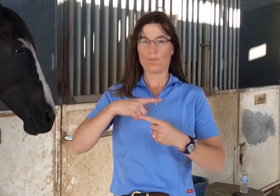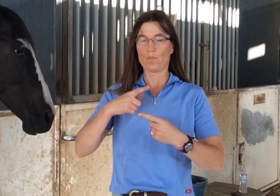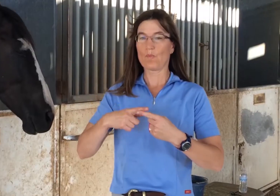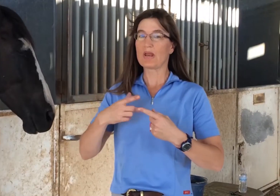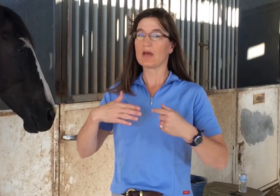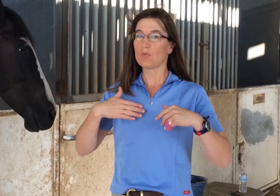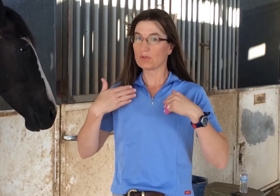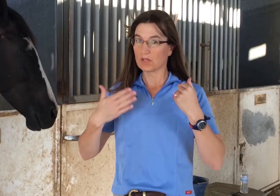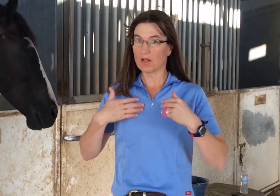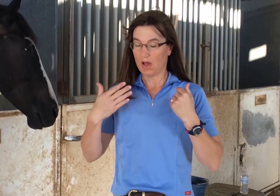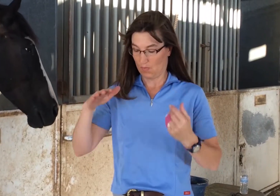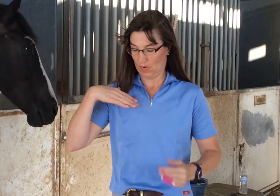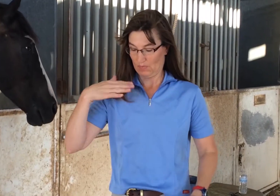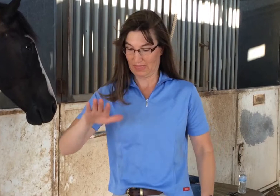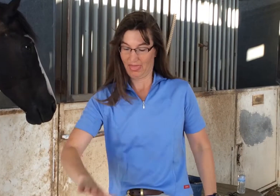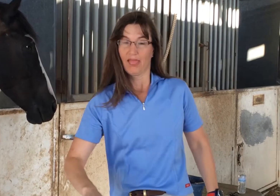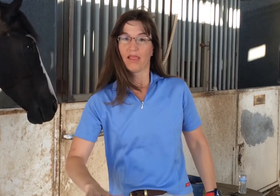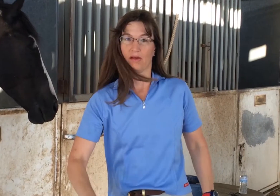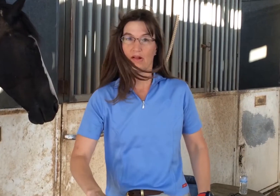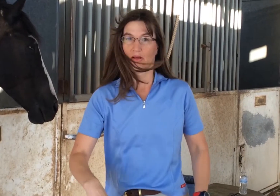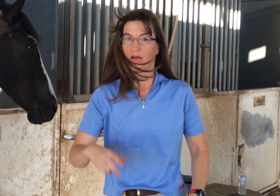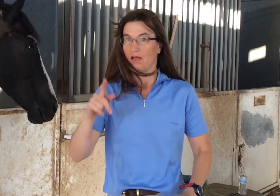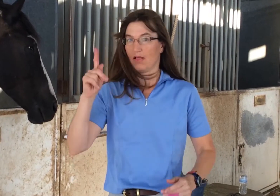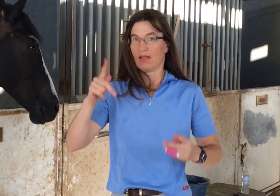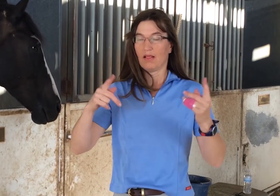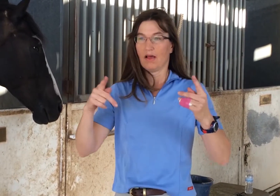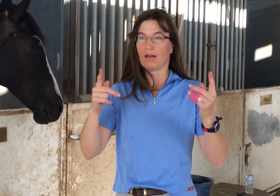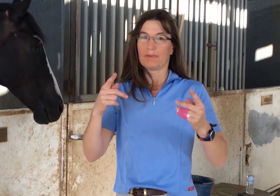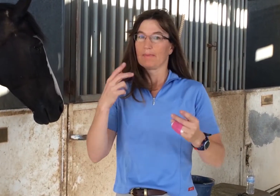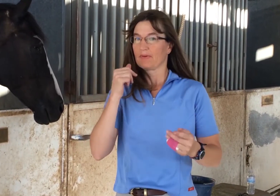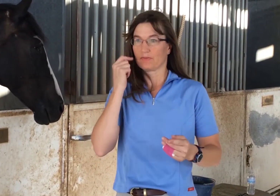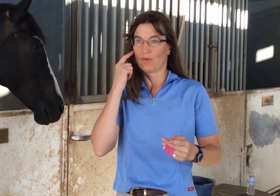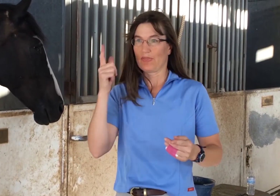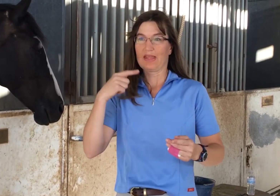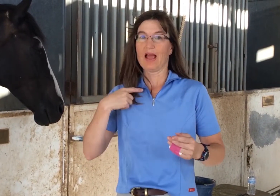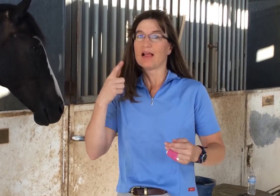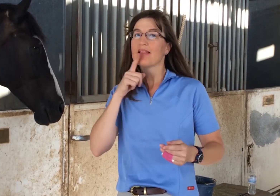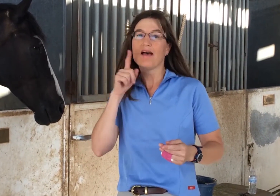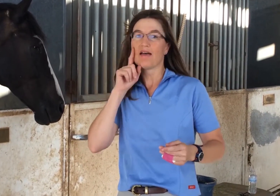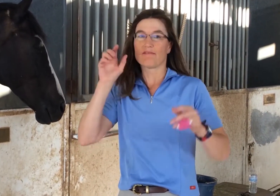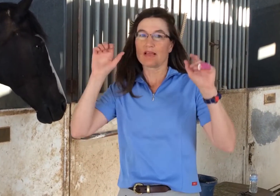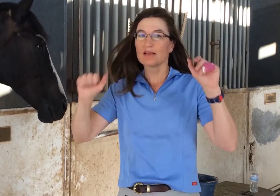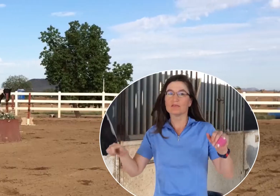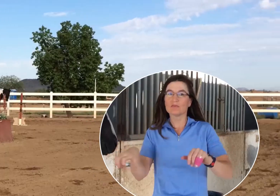Kimberly: "When I was younger, a little girl, a lot of people didn't think that I could ride horses